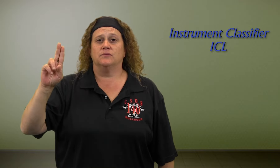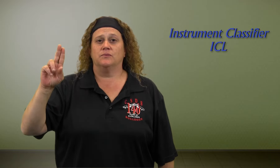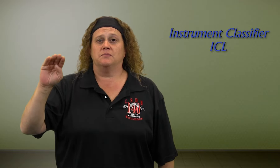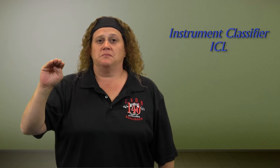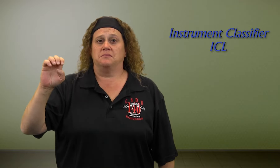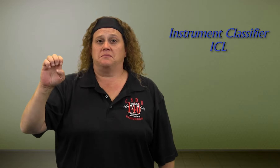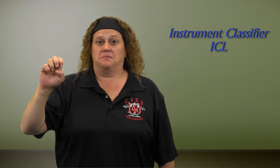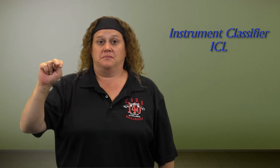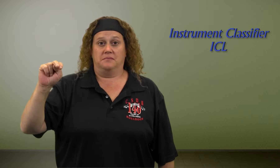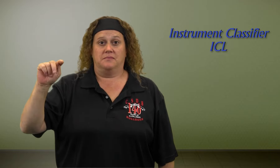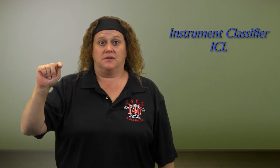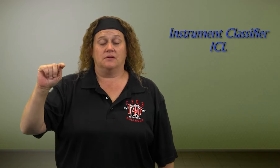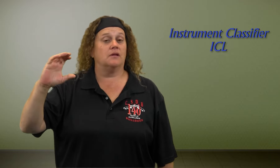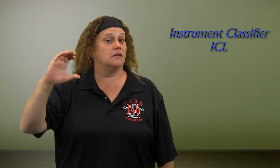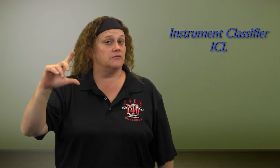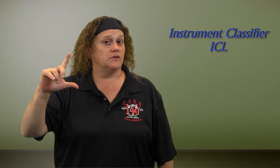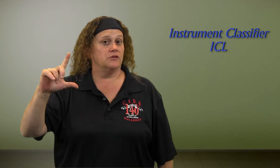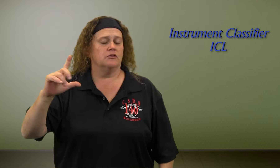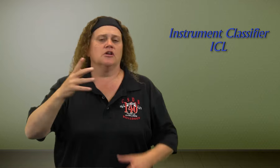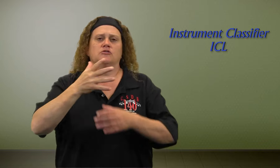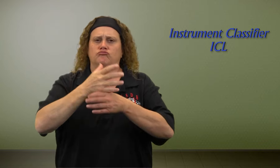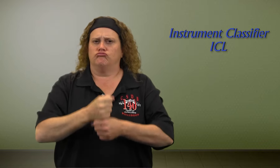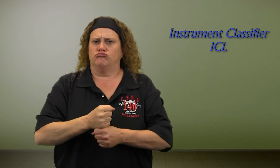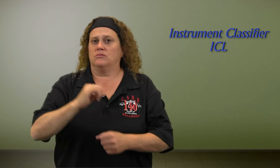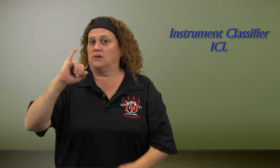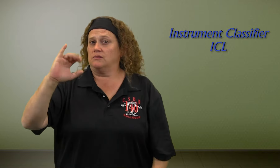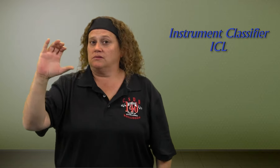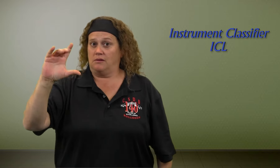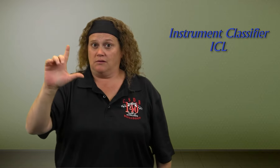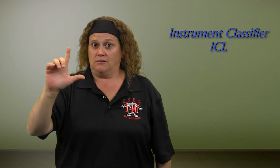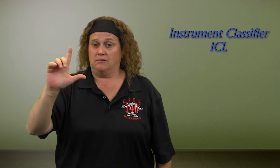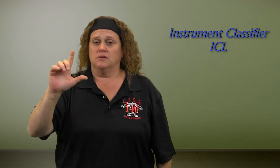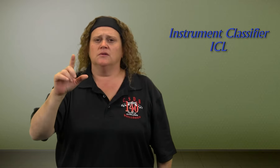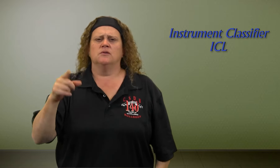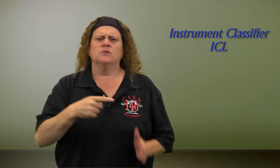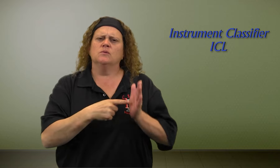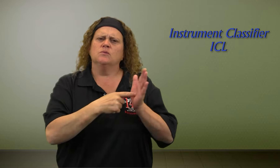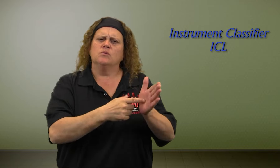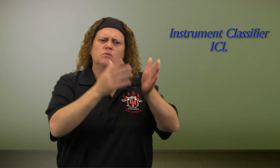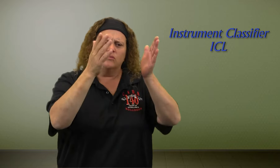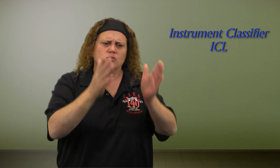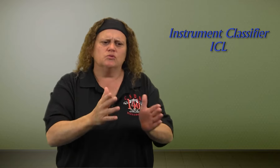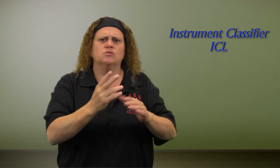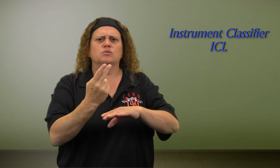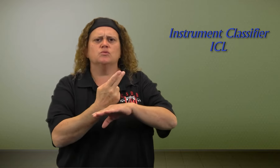Instrument Classifiers and it is signed "ICL".